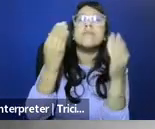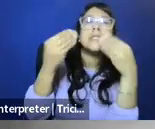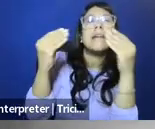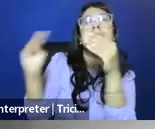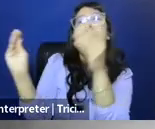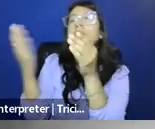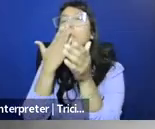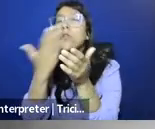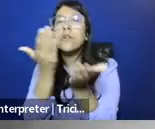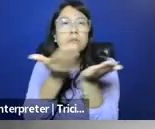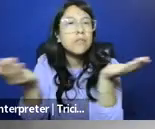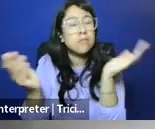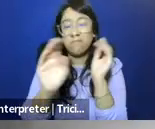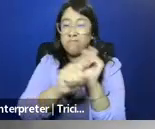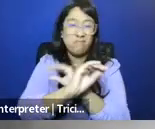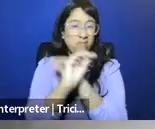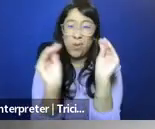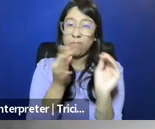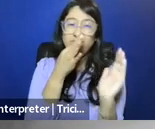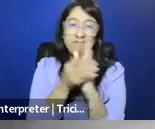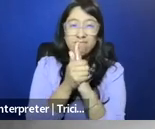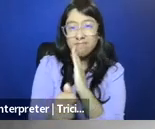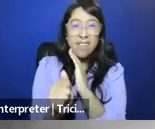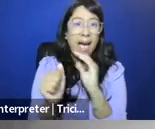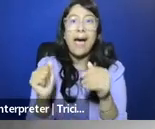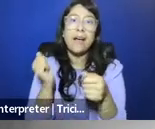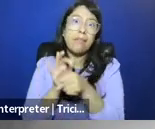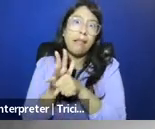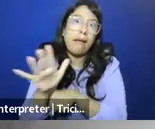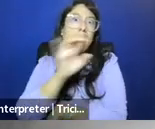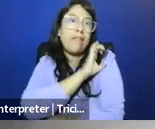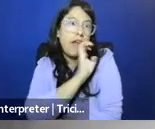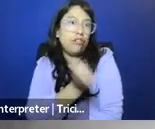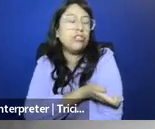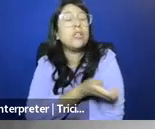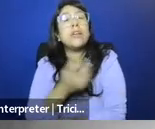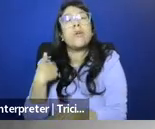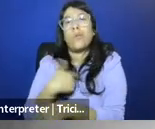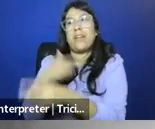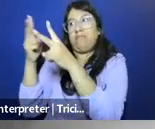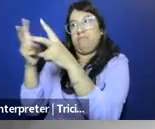"Of no conspicuous talents and boundless energy" to quote journalism scholar, Craig LaMay,